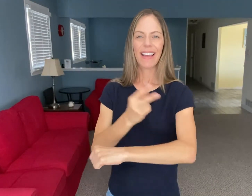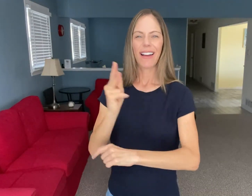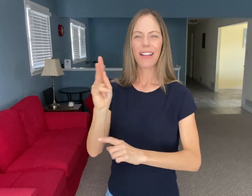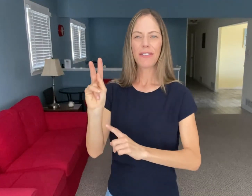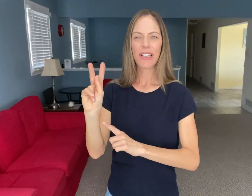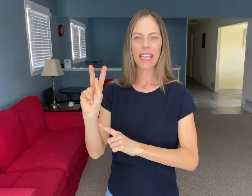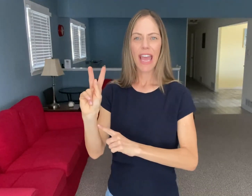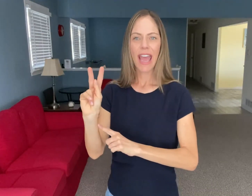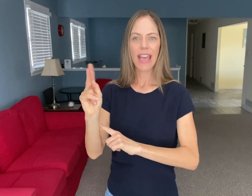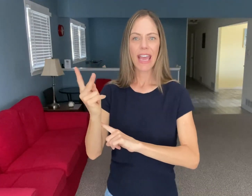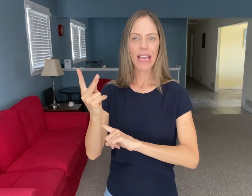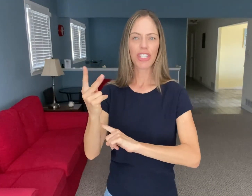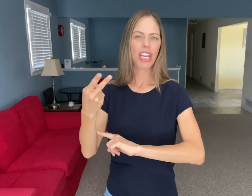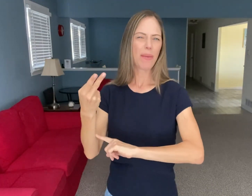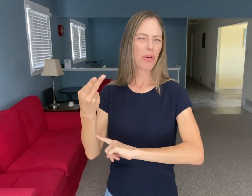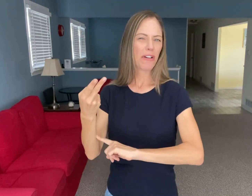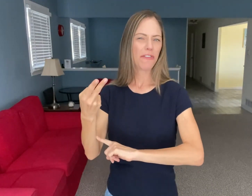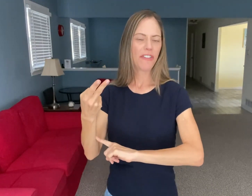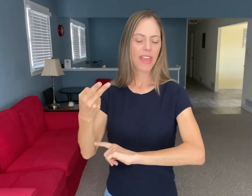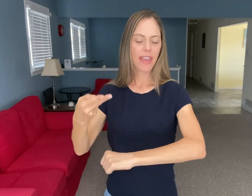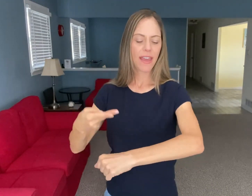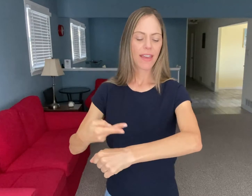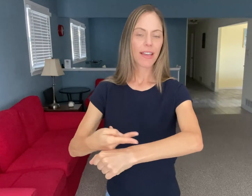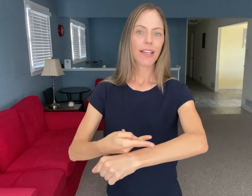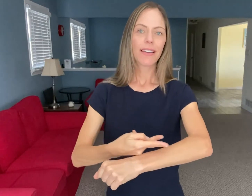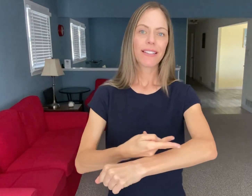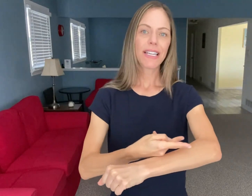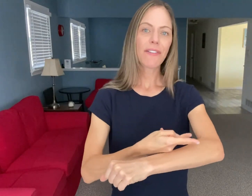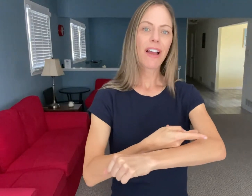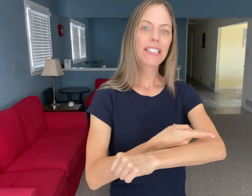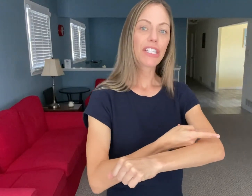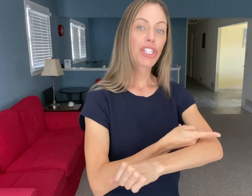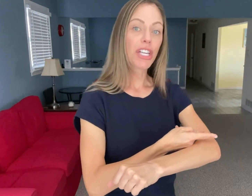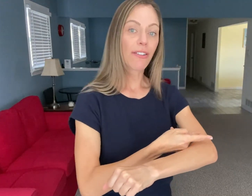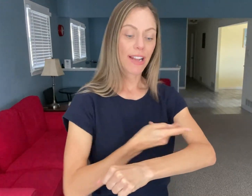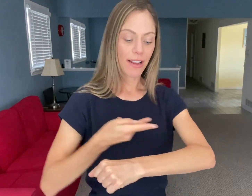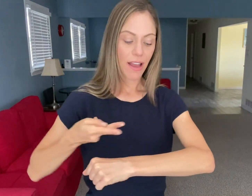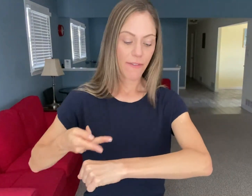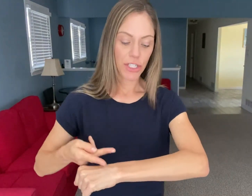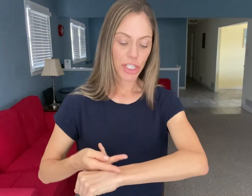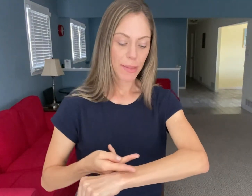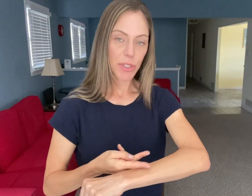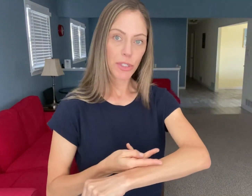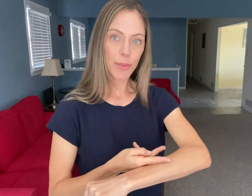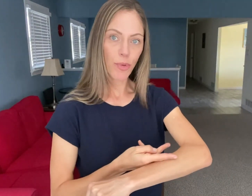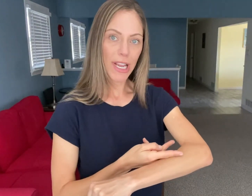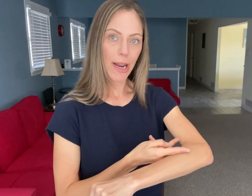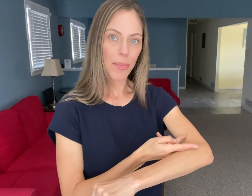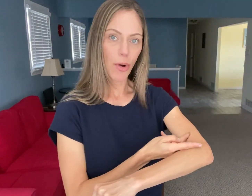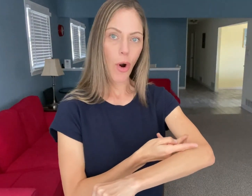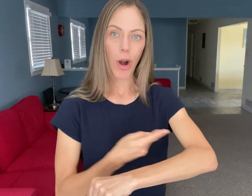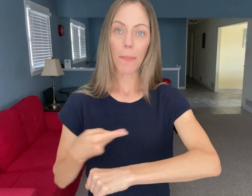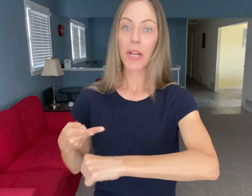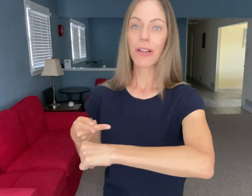kind of a "K" handshape or a "V" signifies the shearing of a sheep. So just bring it up your arm.